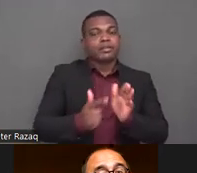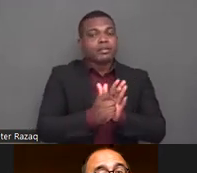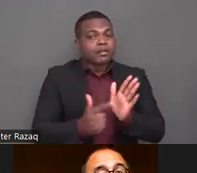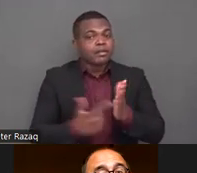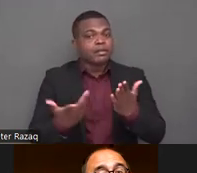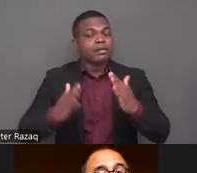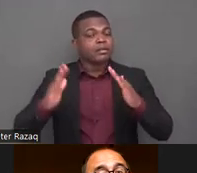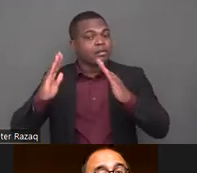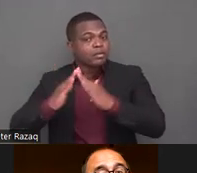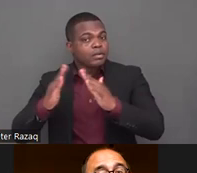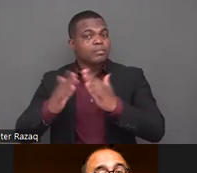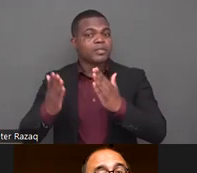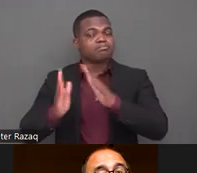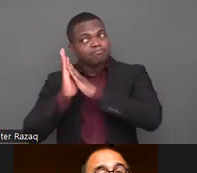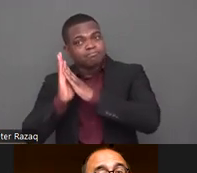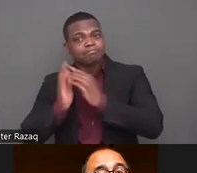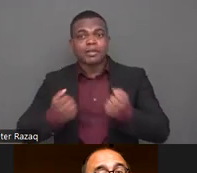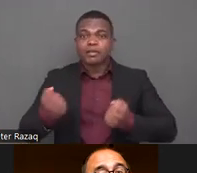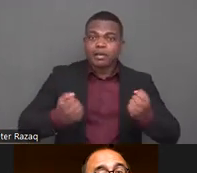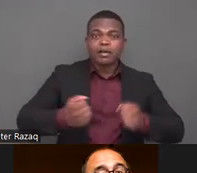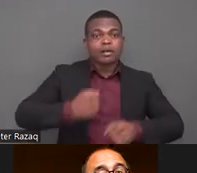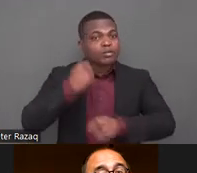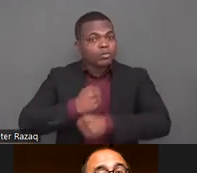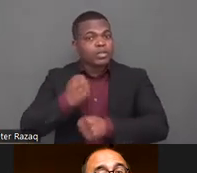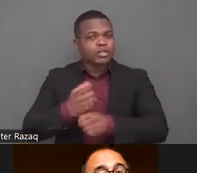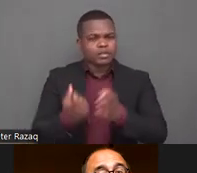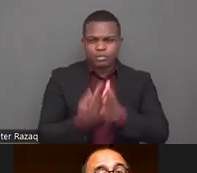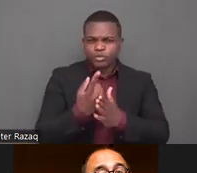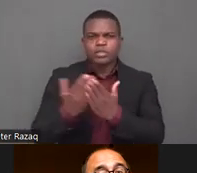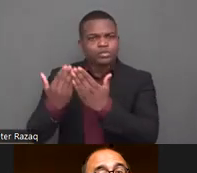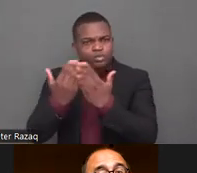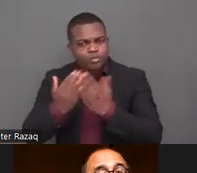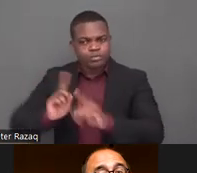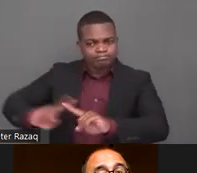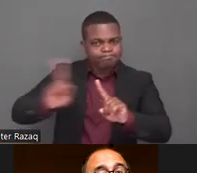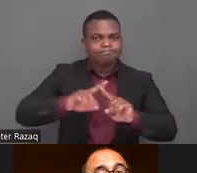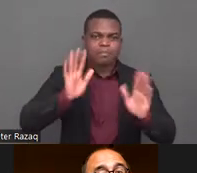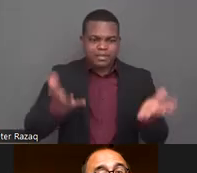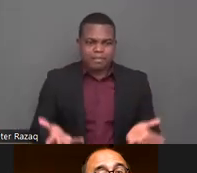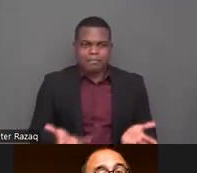themselves in communities and to address health needs caused by institutionalization